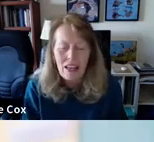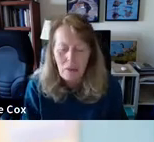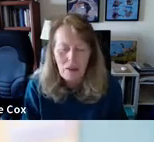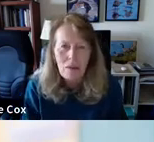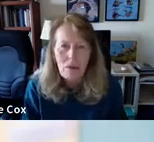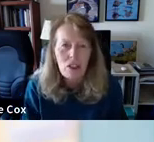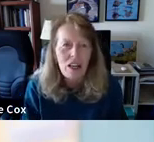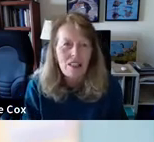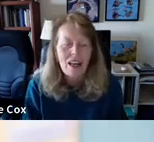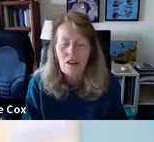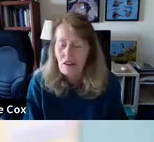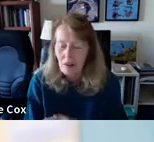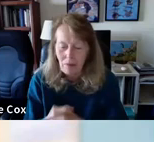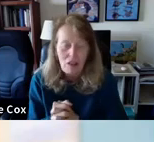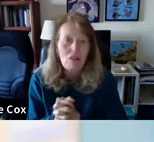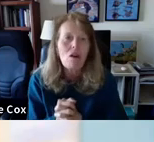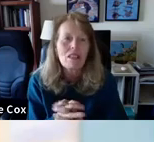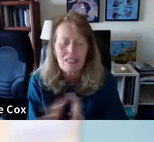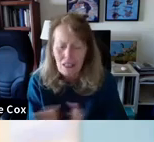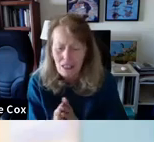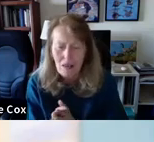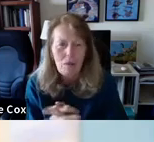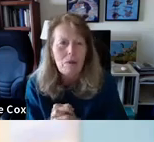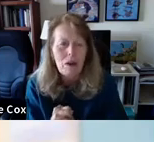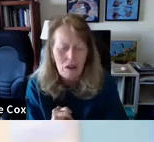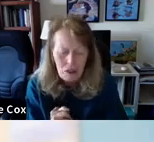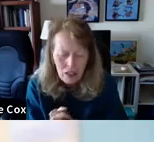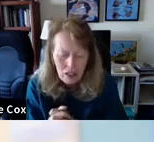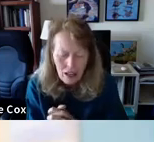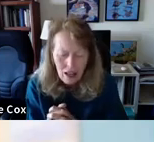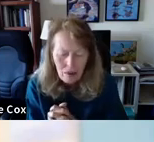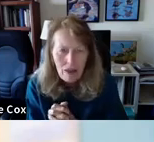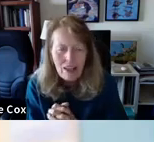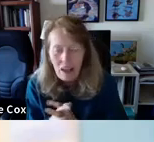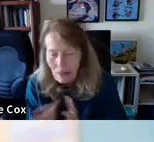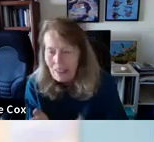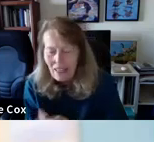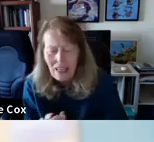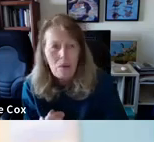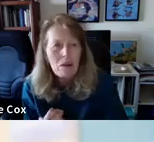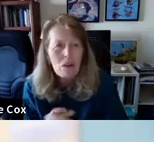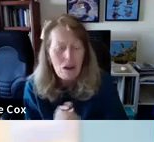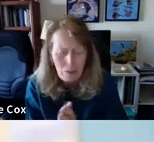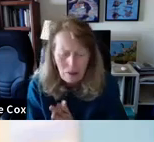and I really appreciate that You're holding these Webinars. And once again I want to talk about